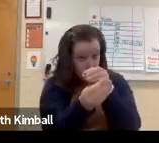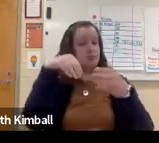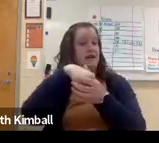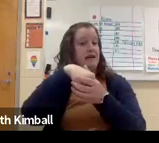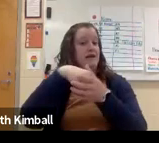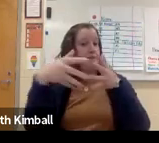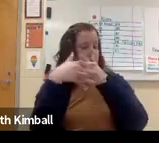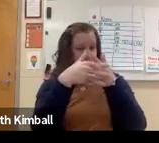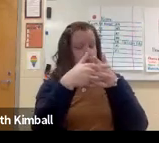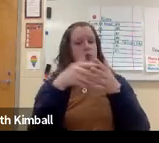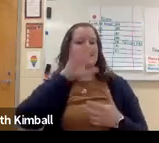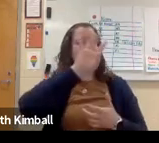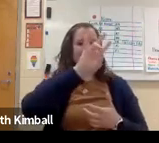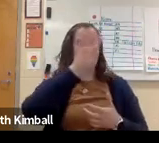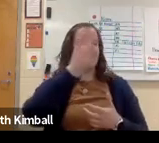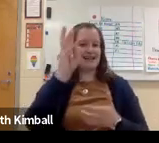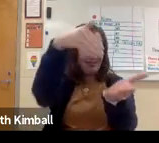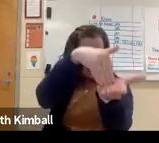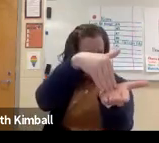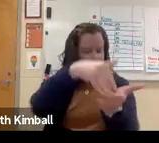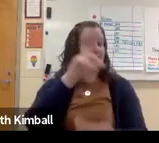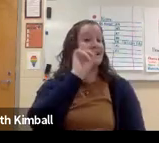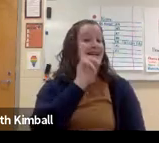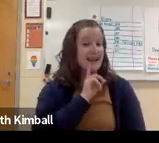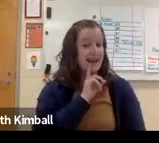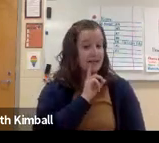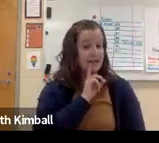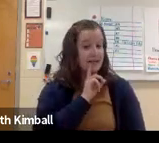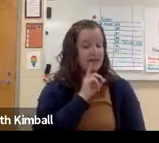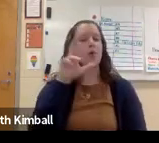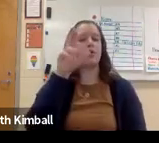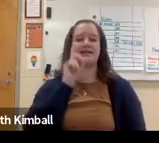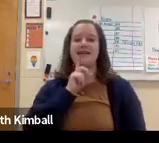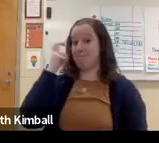For our demographics in America, we have about 76,000